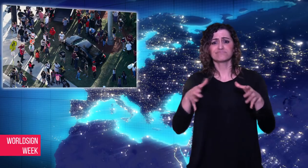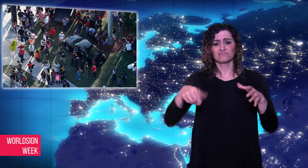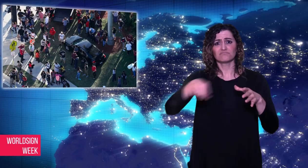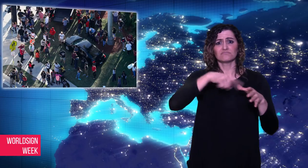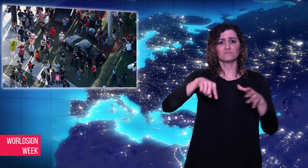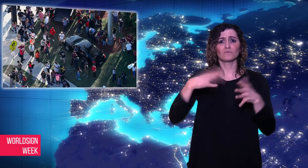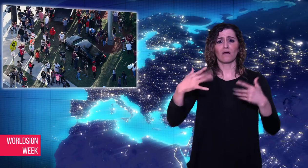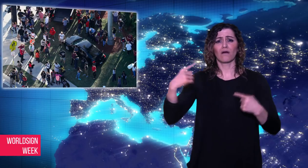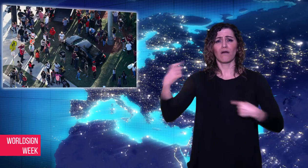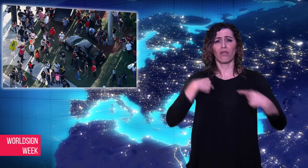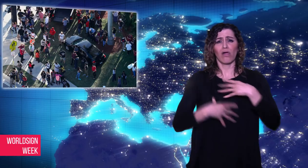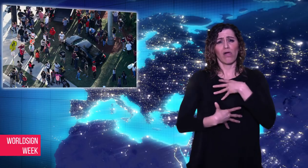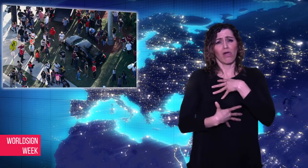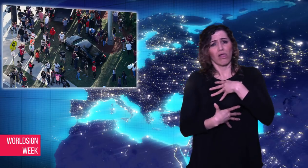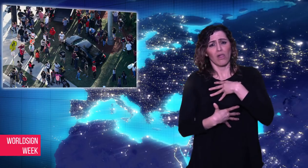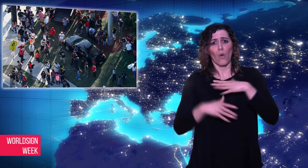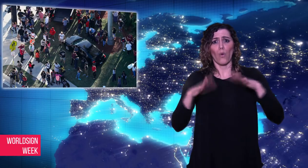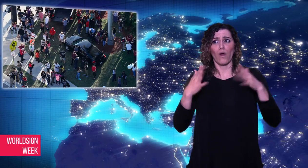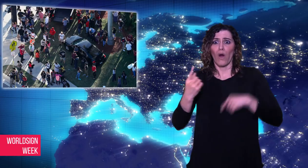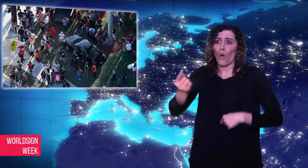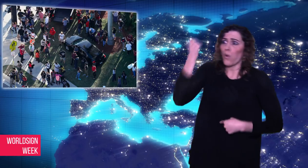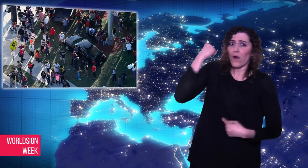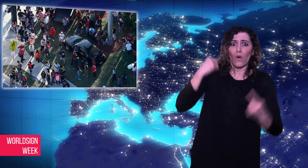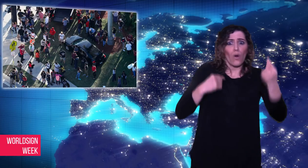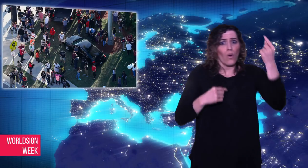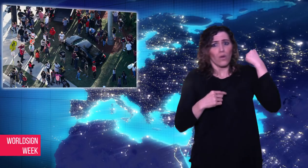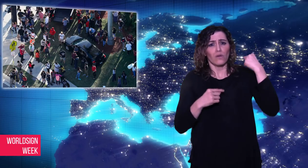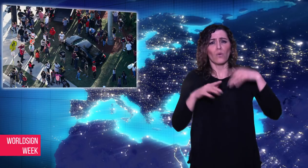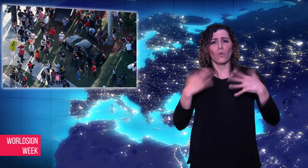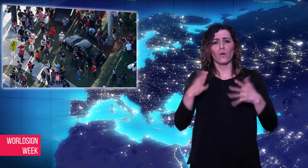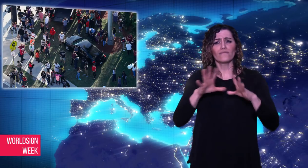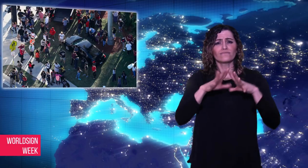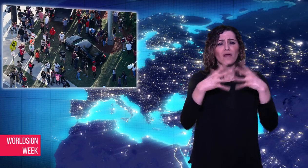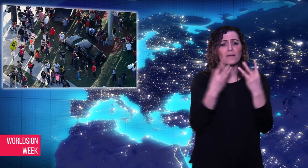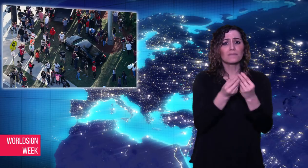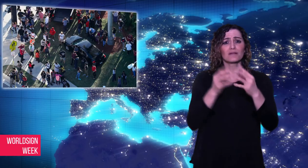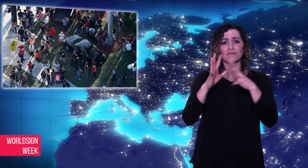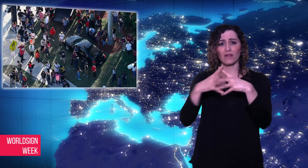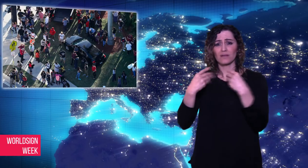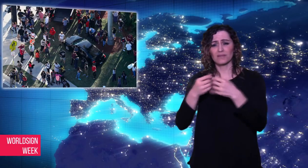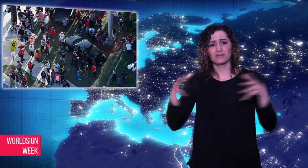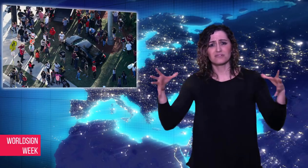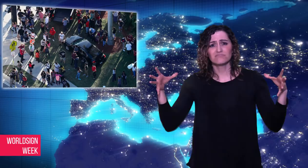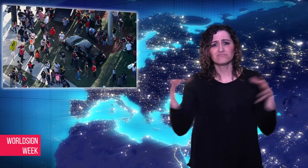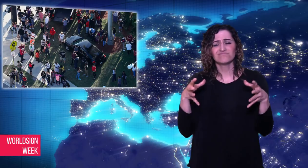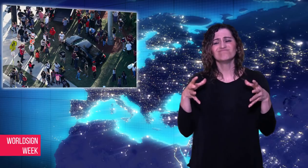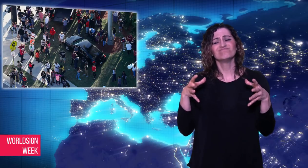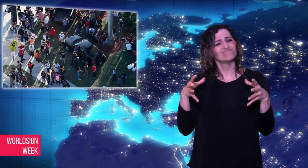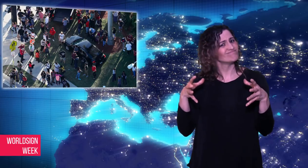families staged protests, calling on